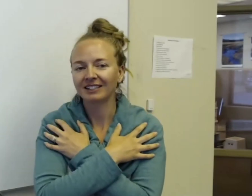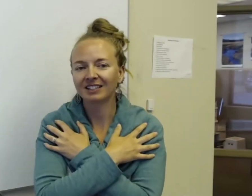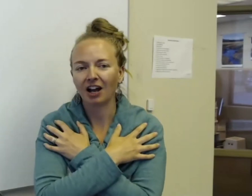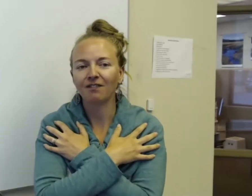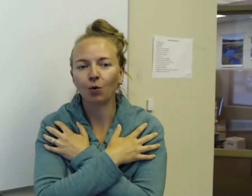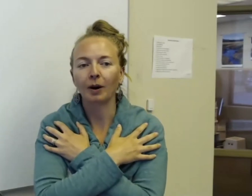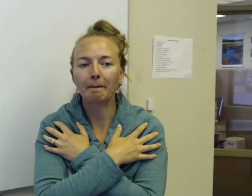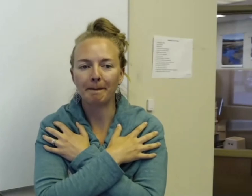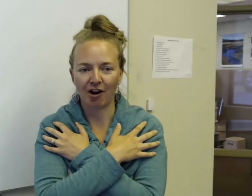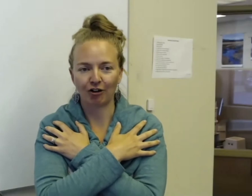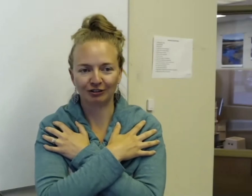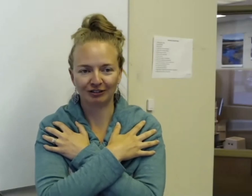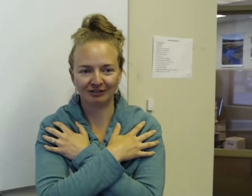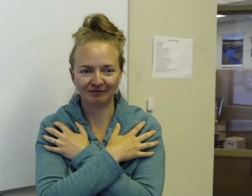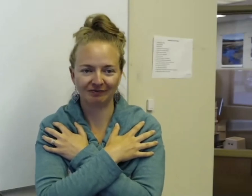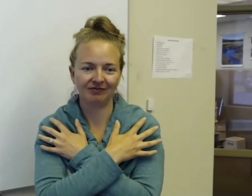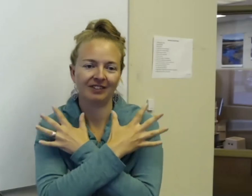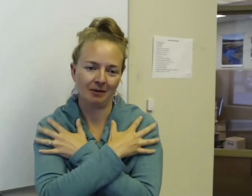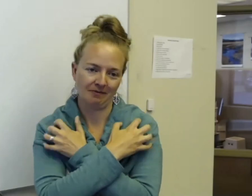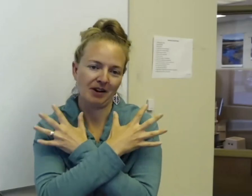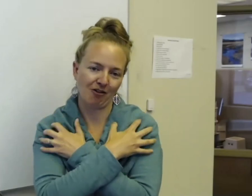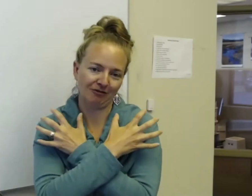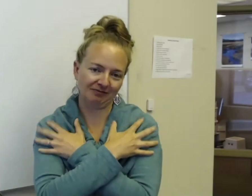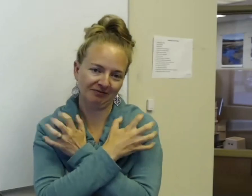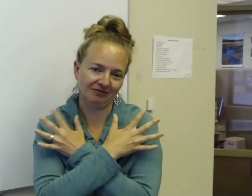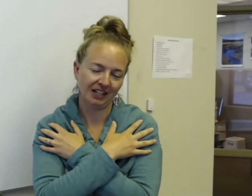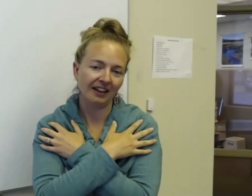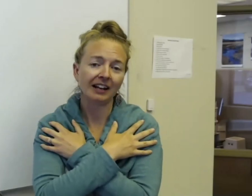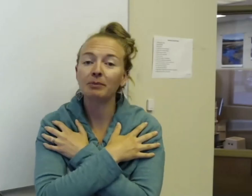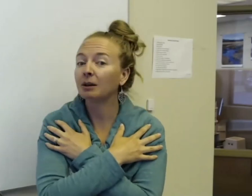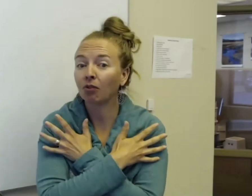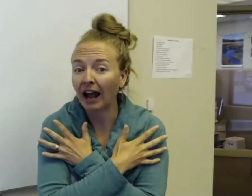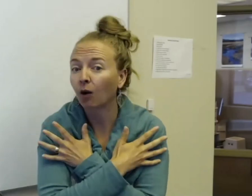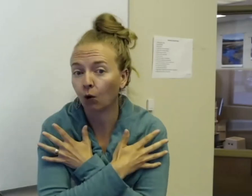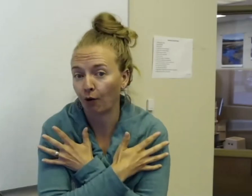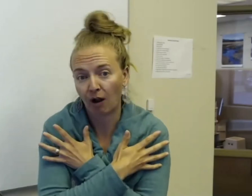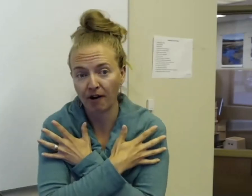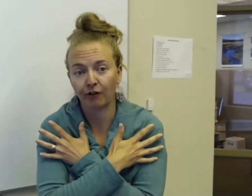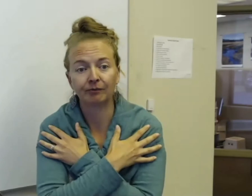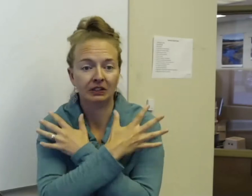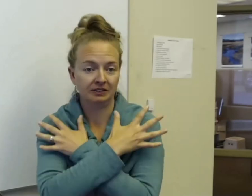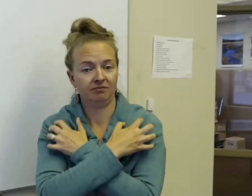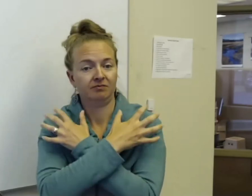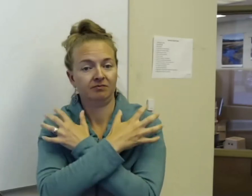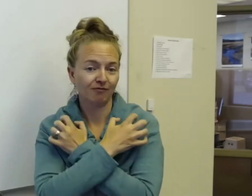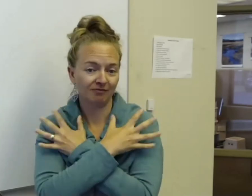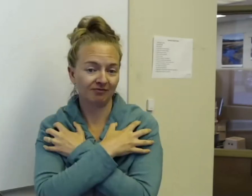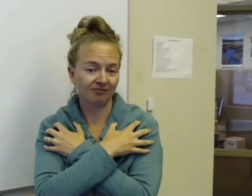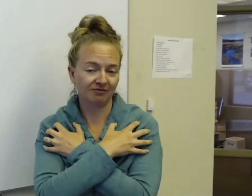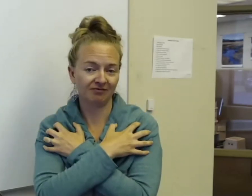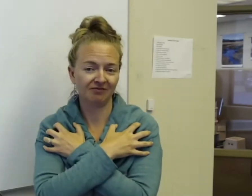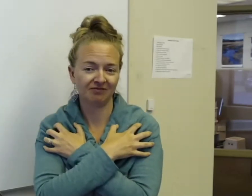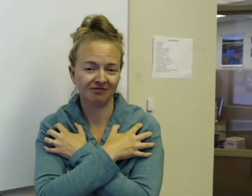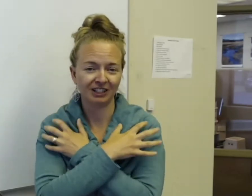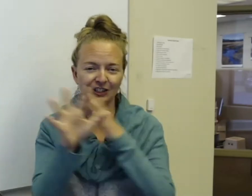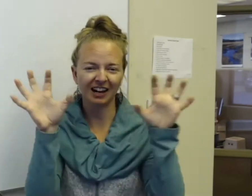the sign for bear. Bear. And that can be a black or brown bear. You just kind of like